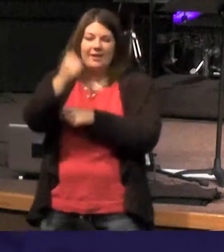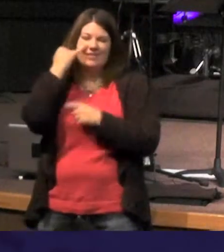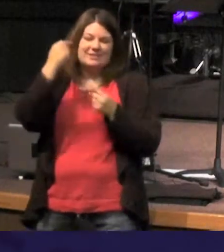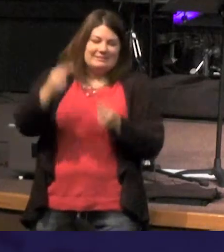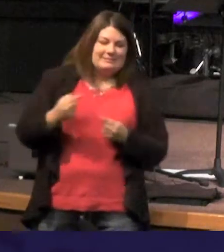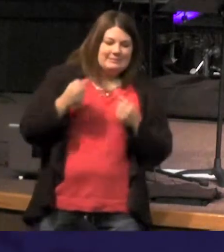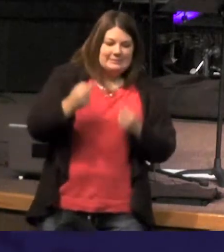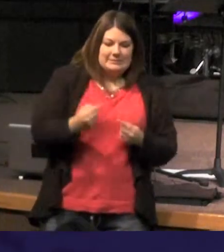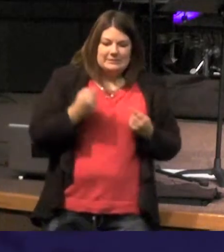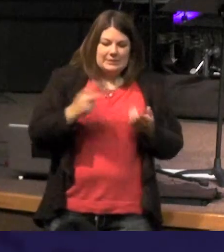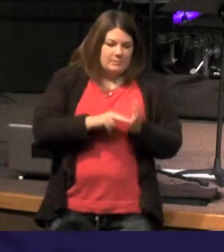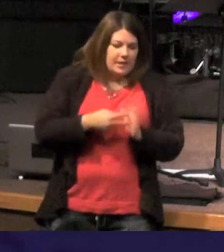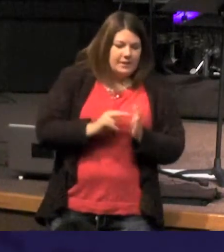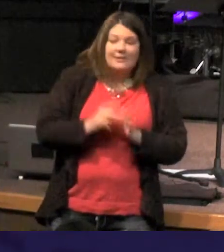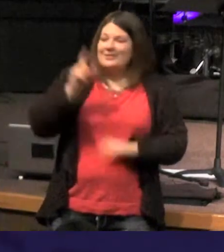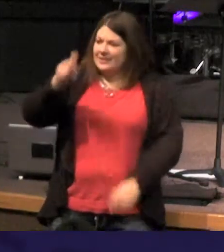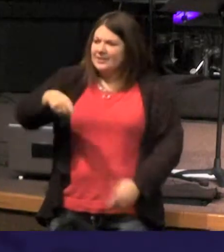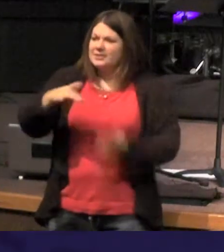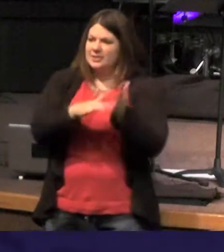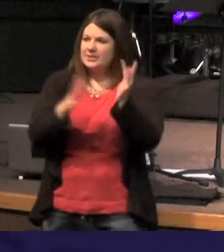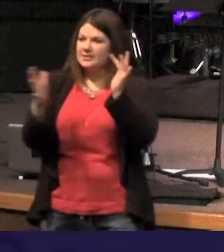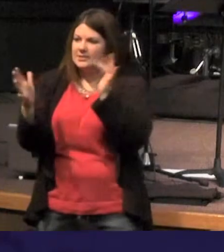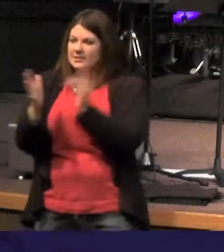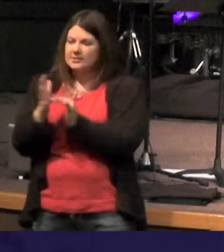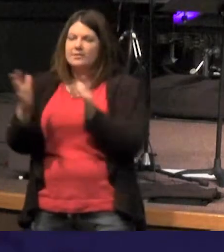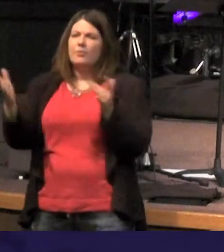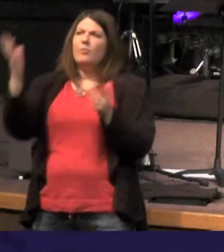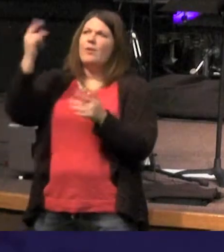you need Jesus - and say Jesus why am I here what am I suppose to be doing